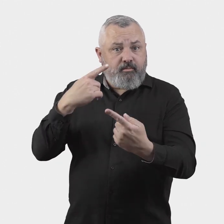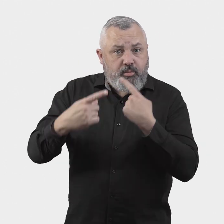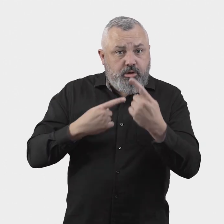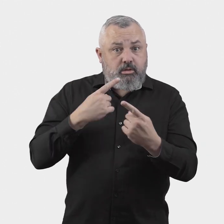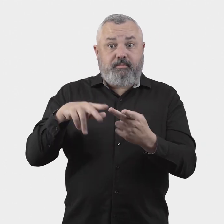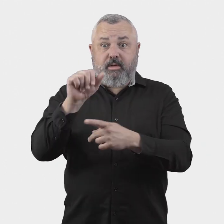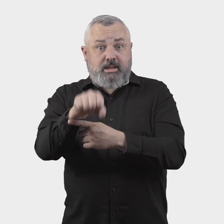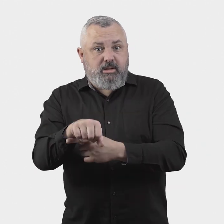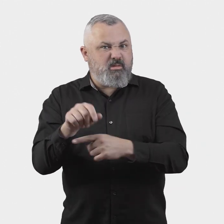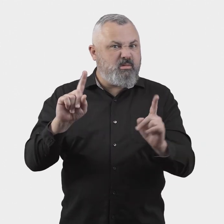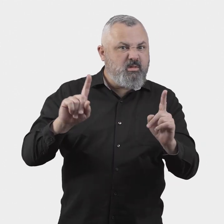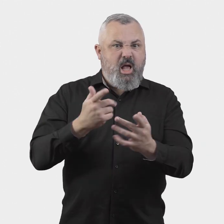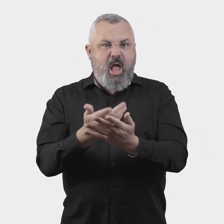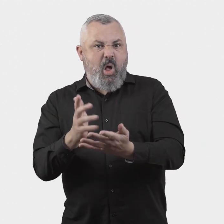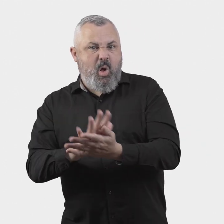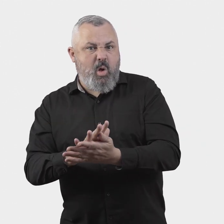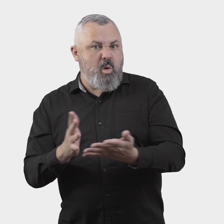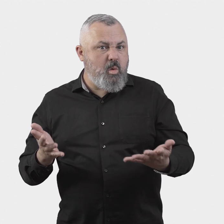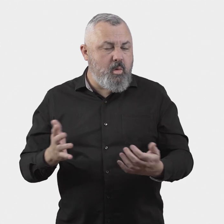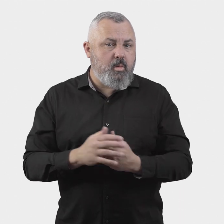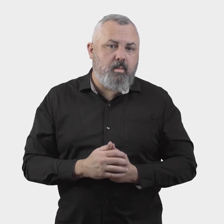information about the reasons for delayed and cancelled flights.